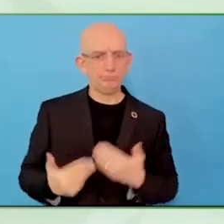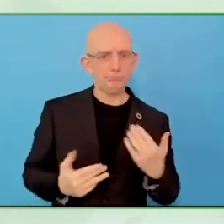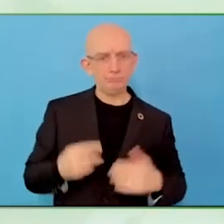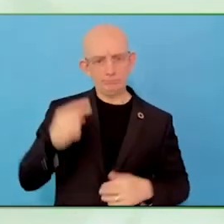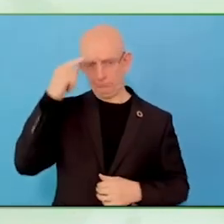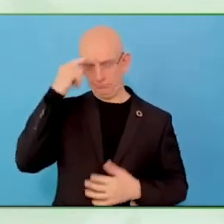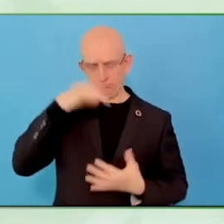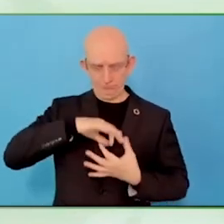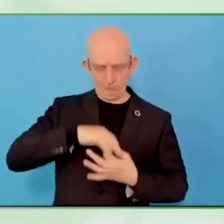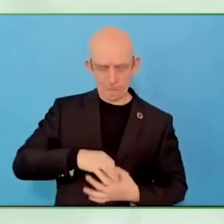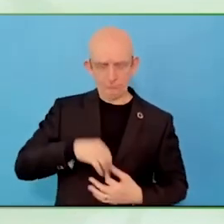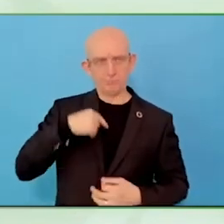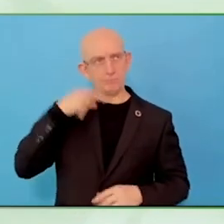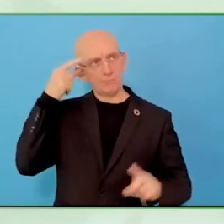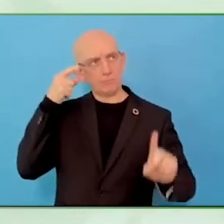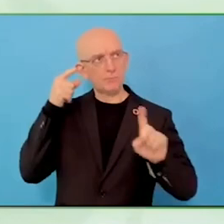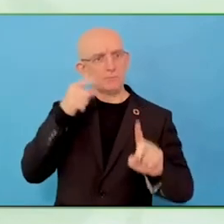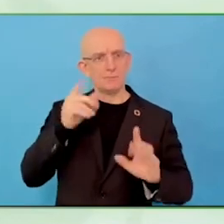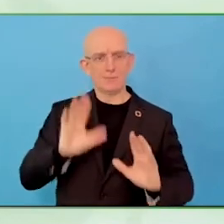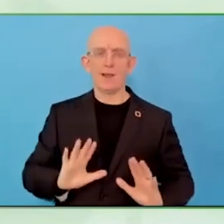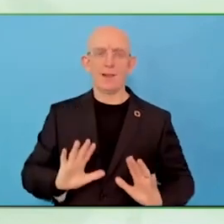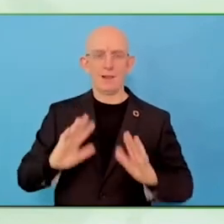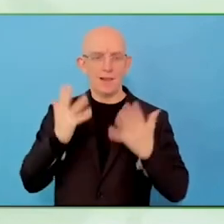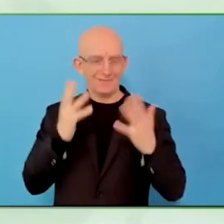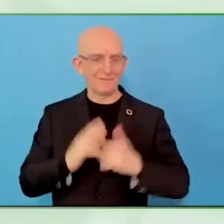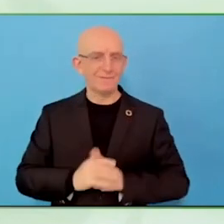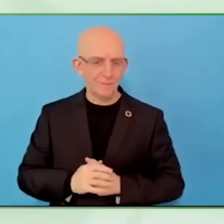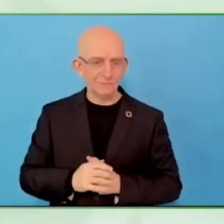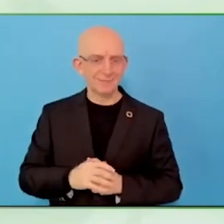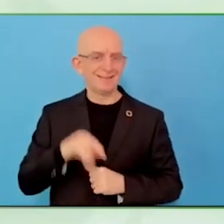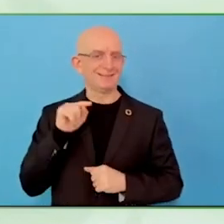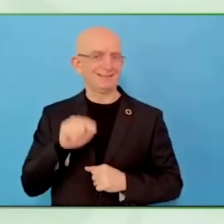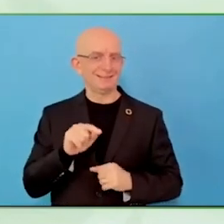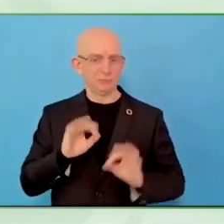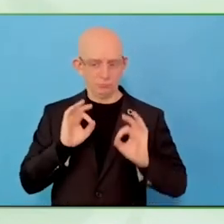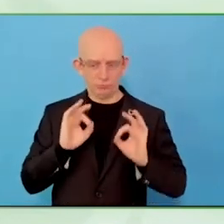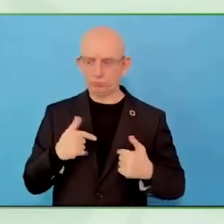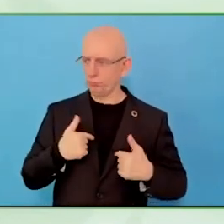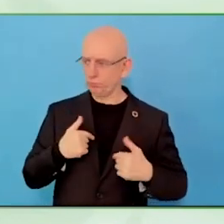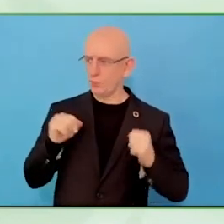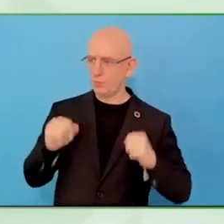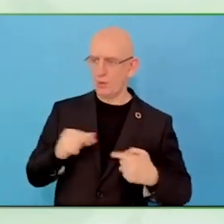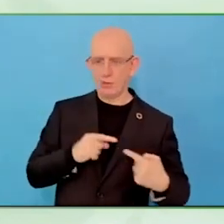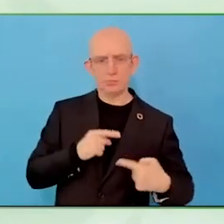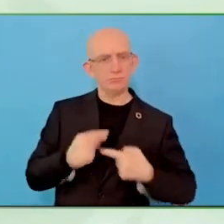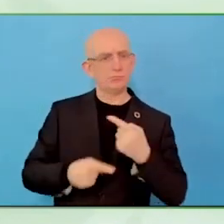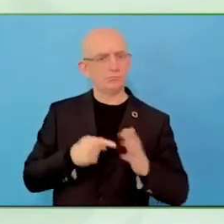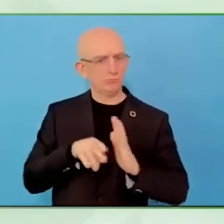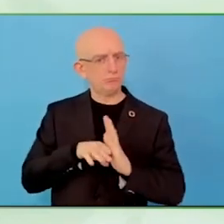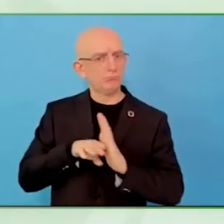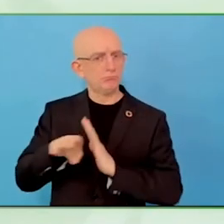An entrepreneur succeeded, it is more inclusion, less stigma for society, all of us buy in or use the services.